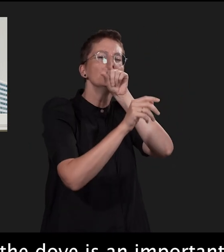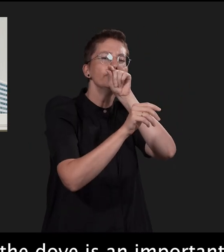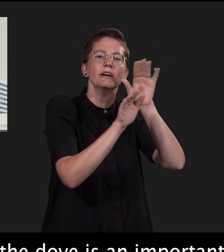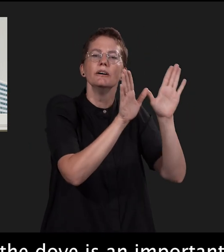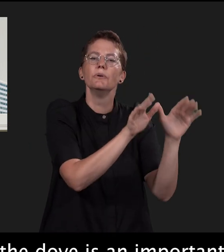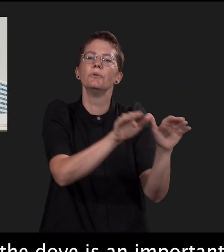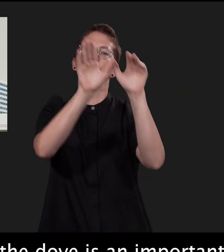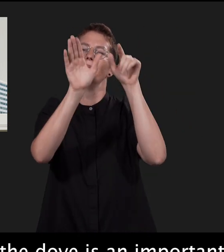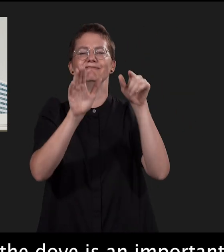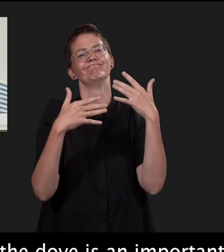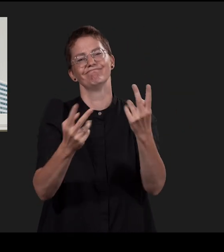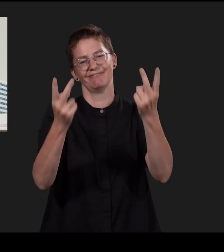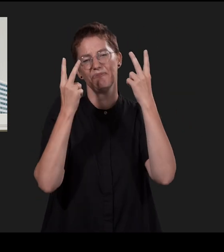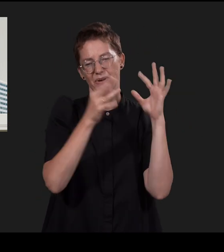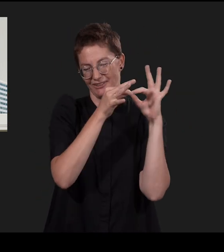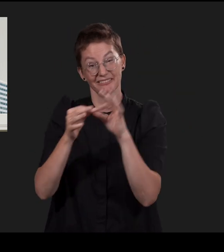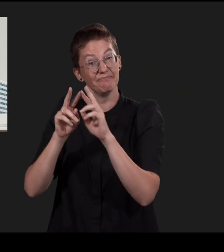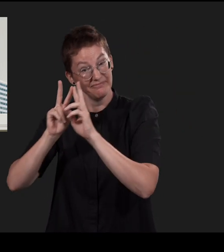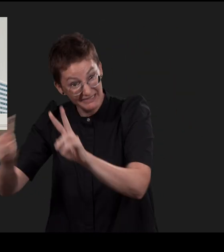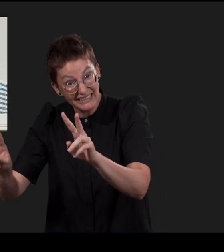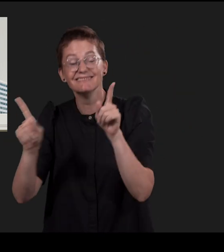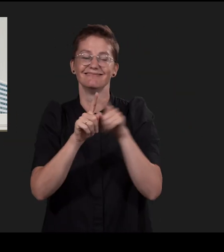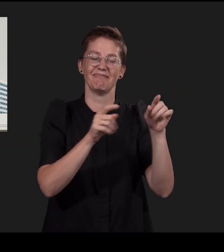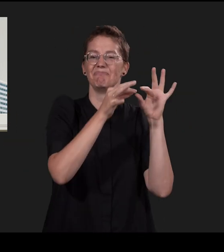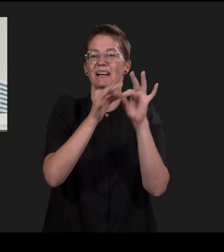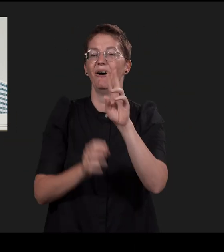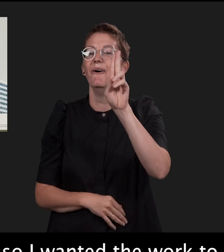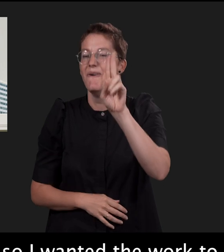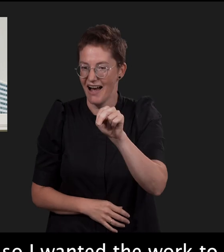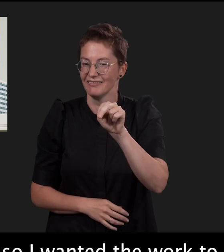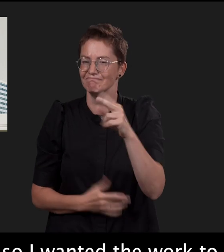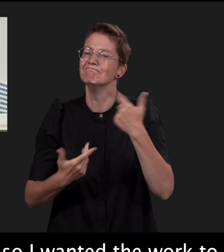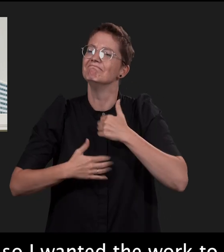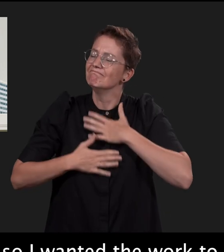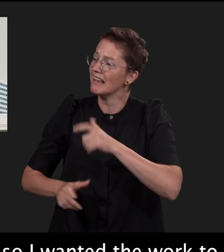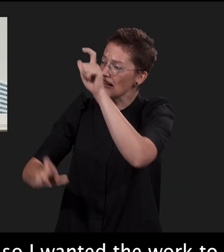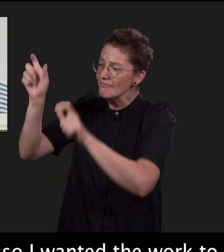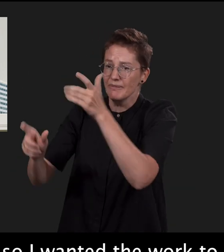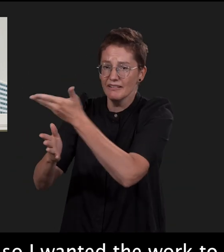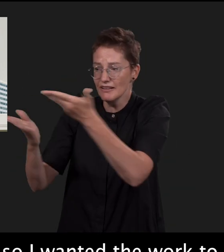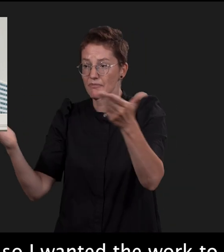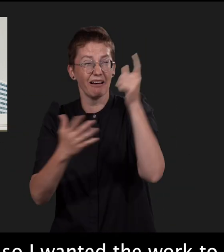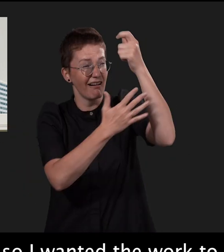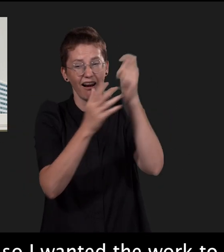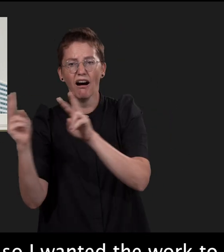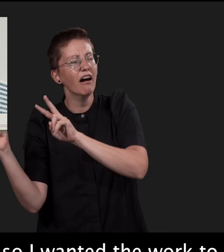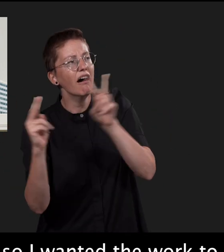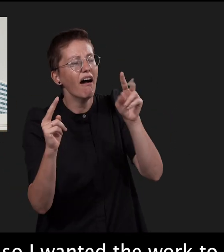the dove is an important symbol for peace. It’s a symbol for the United Nations and so I wanted the work to be a reminder of the fragility of peace